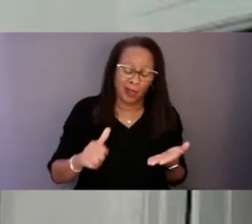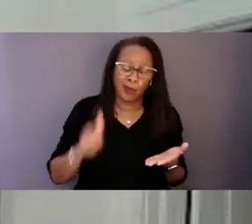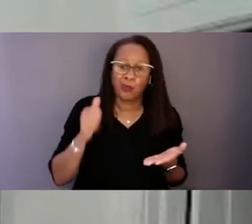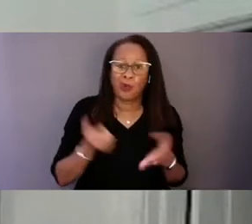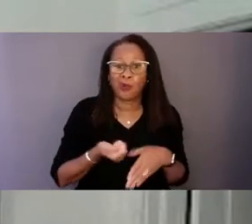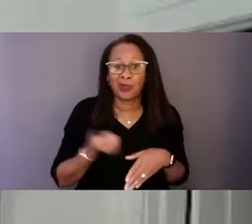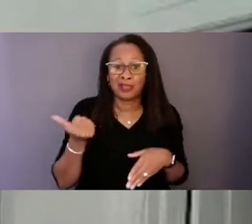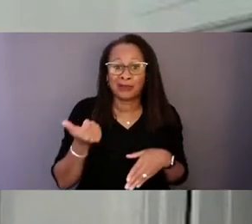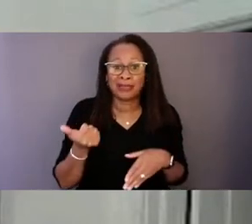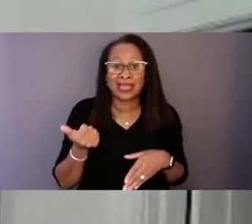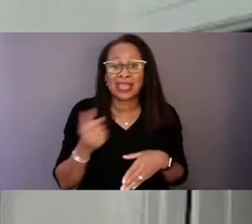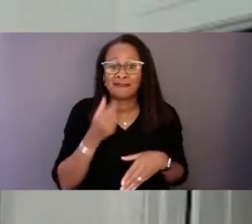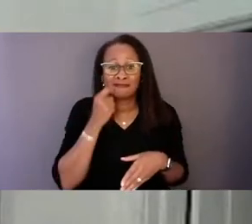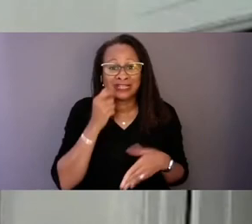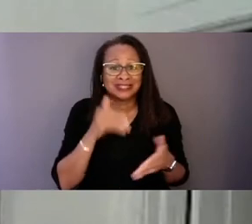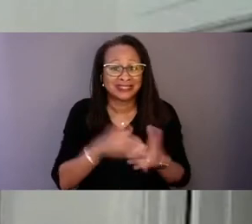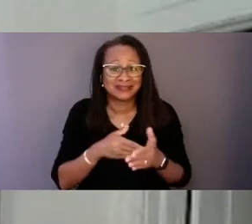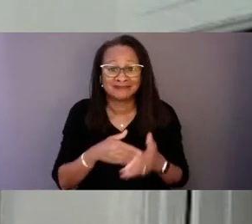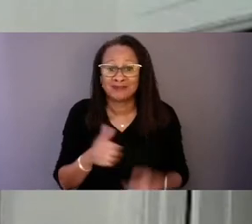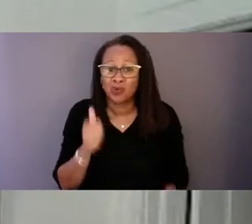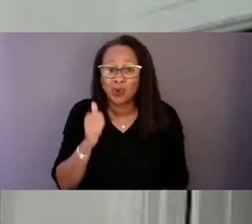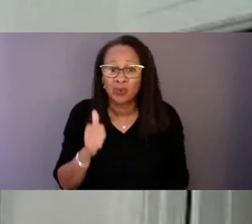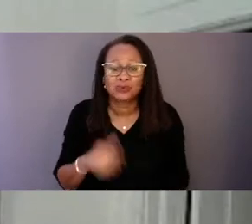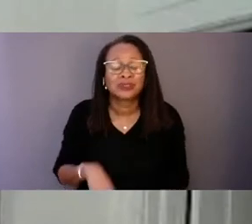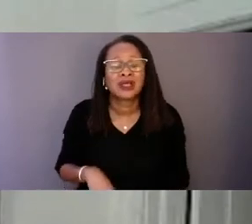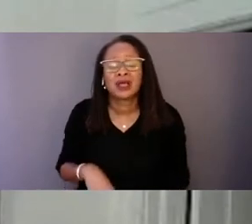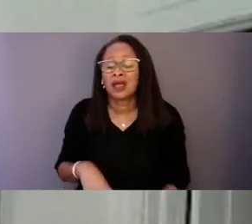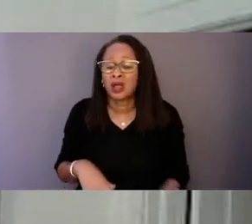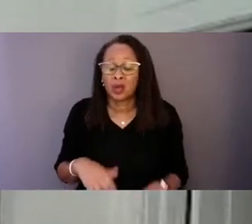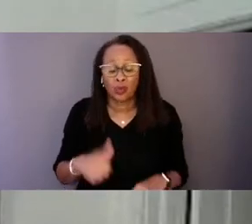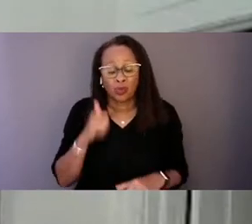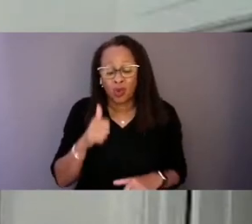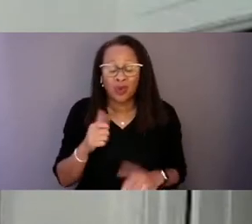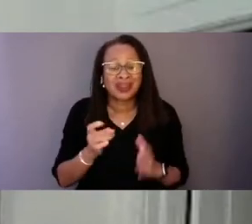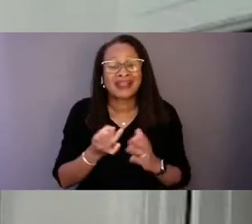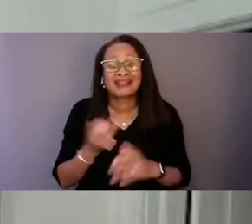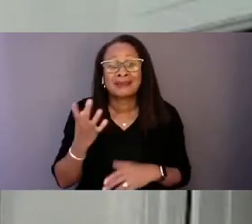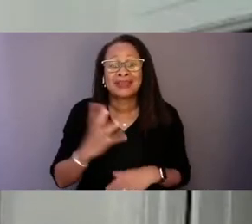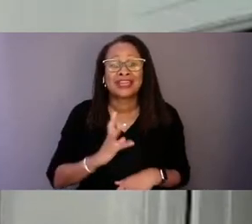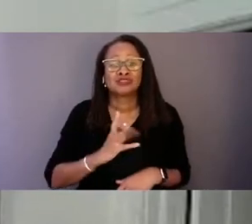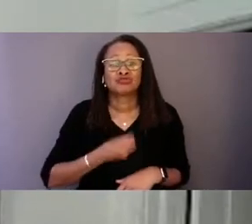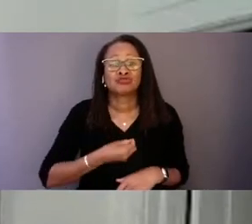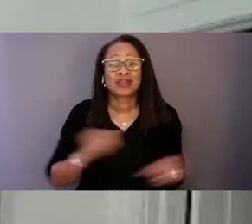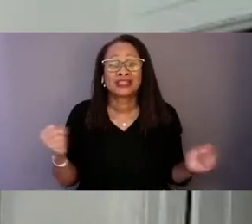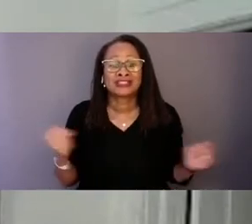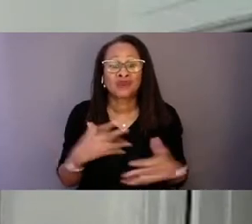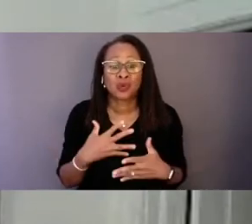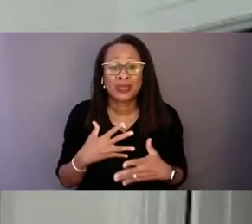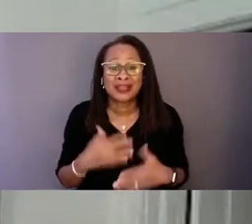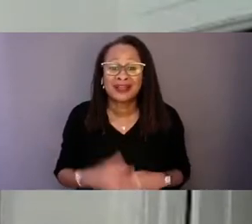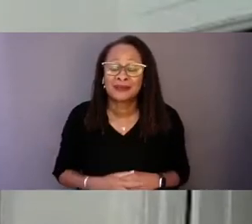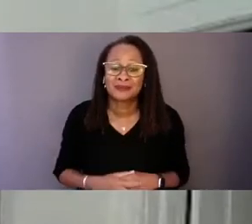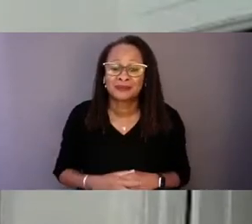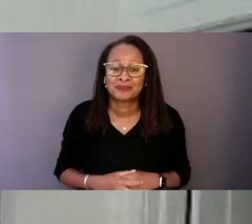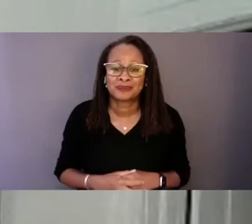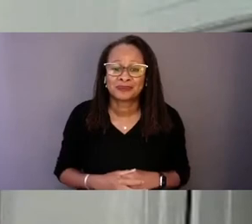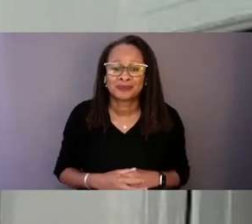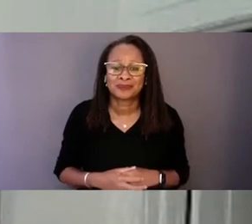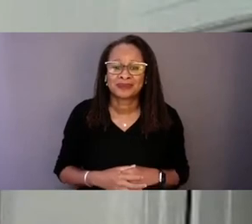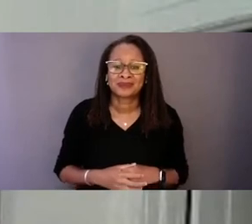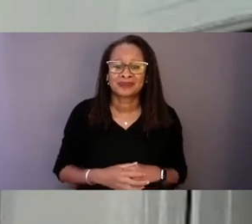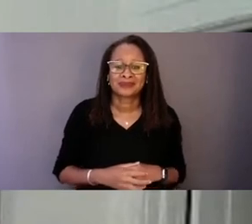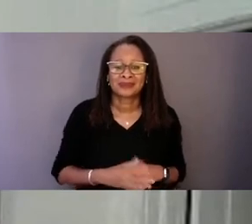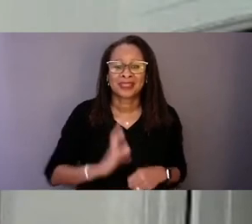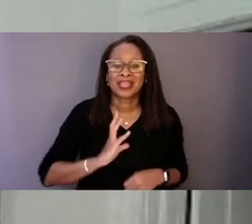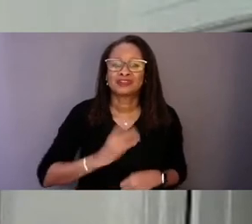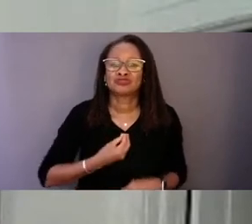will not eliminate transphobia, homophobia.